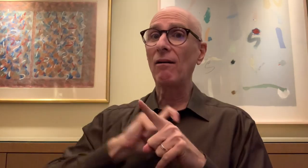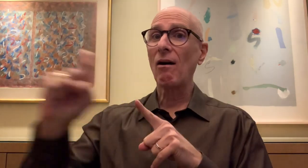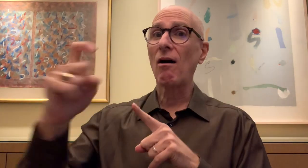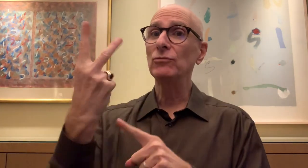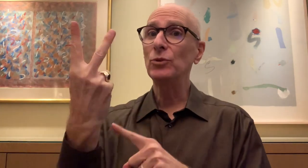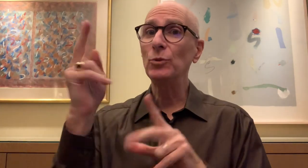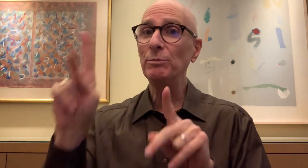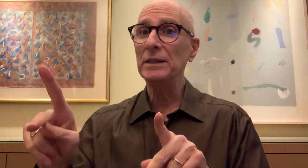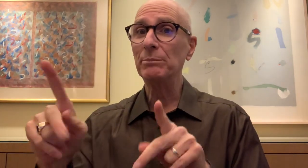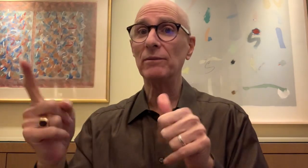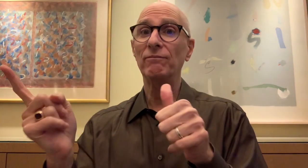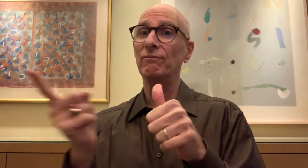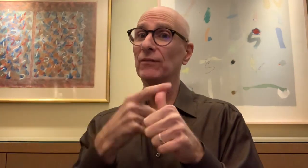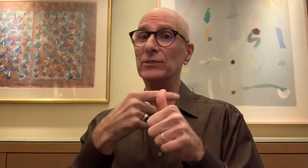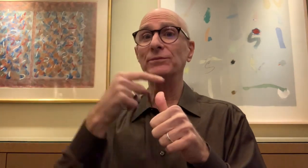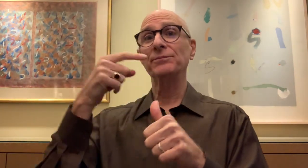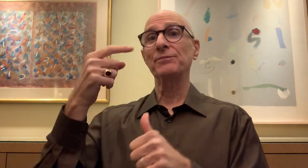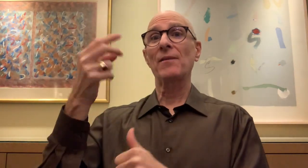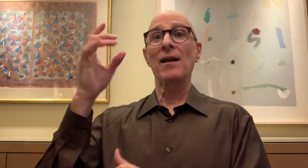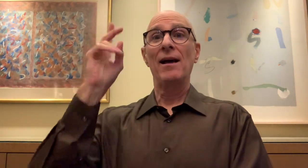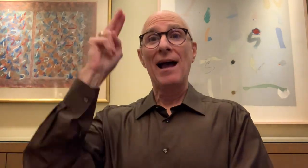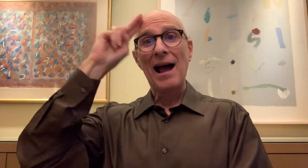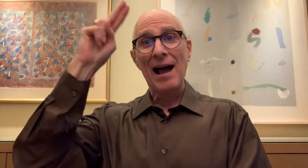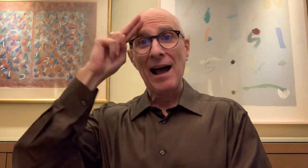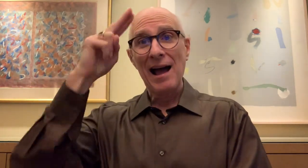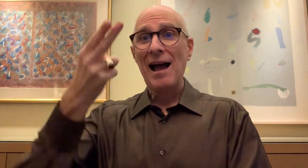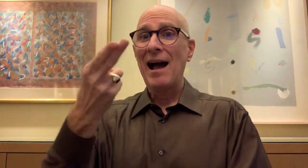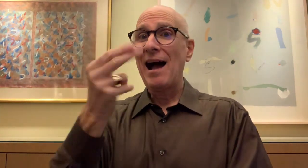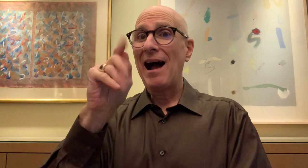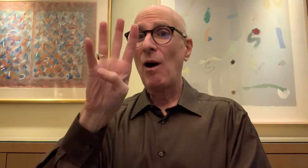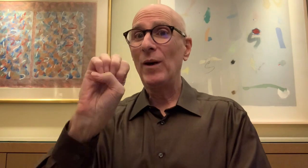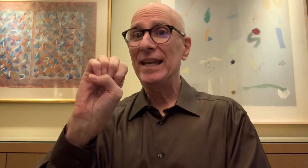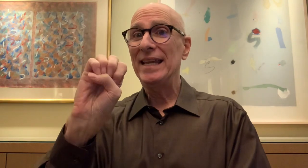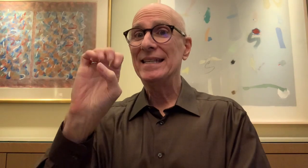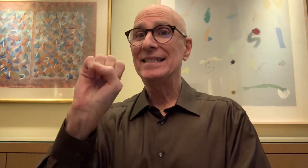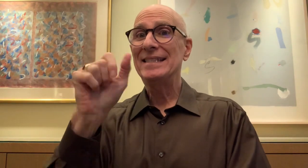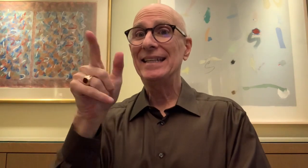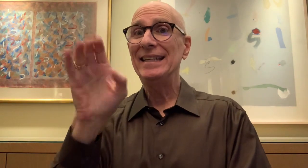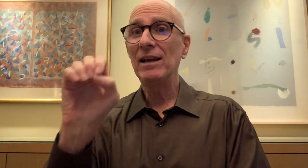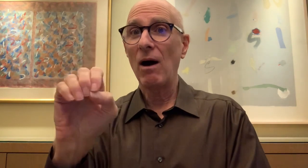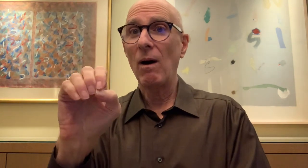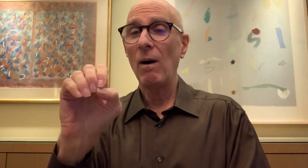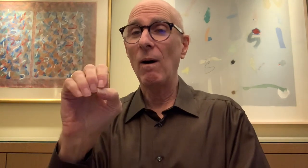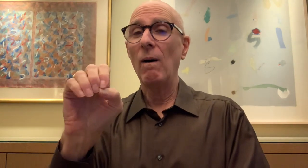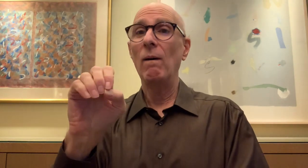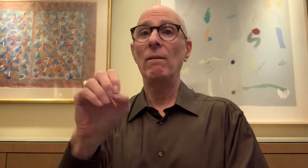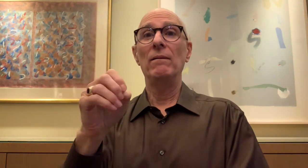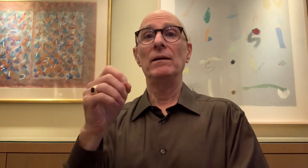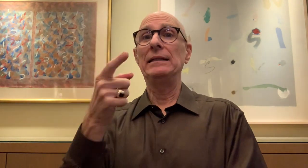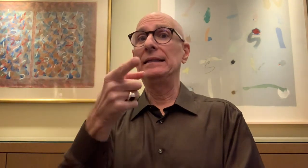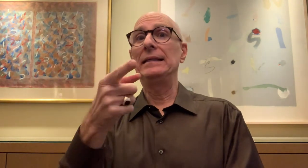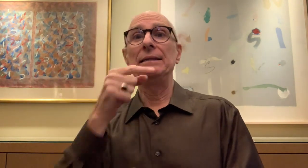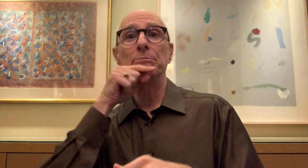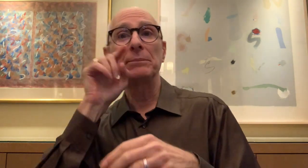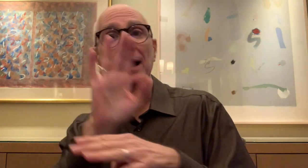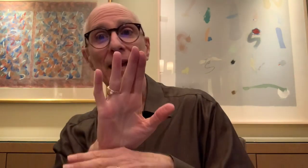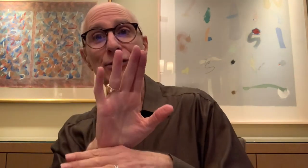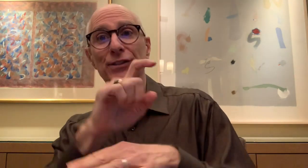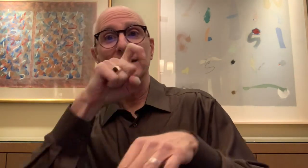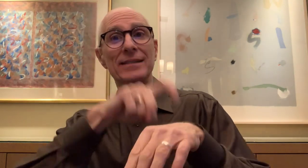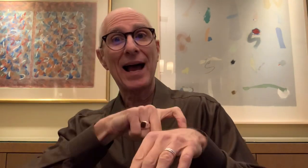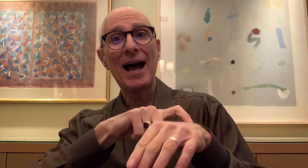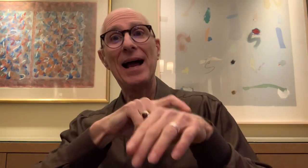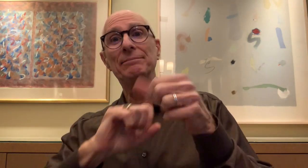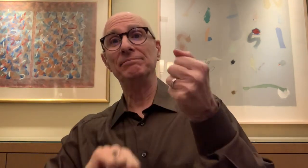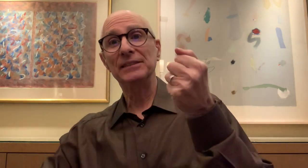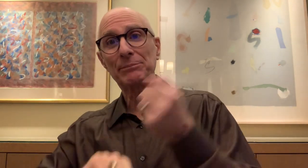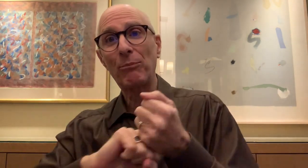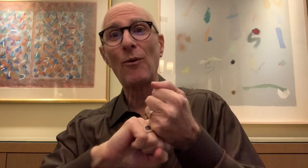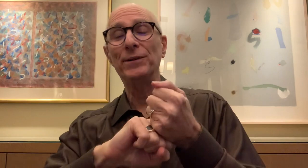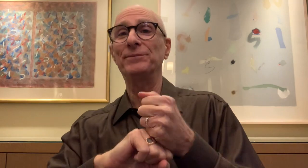I got in touch with two people: Howie Seago who agreed to support this festival.